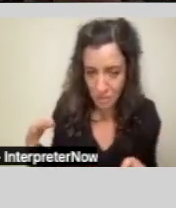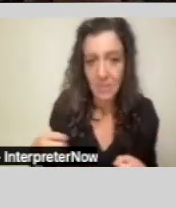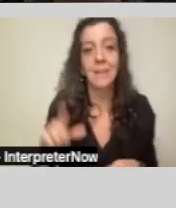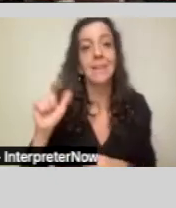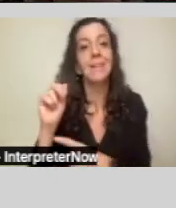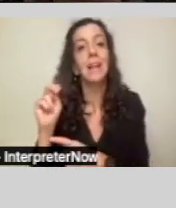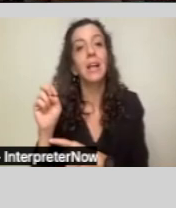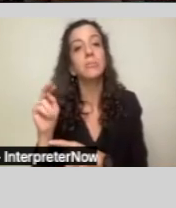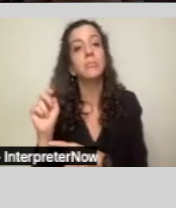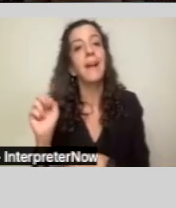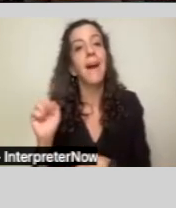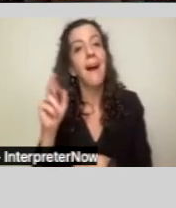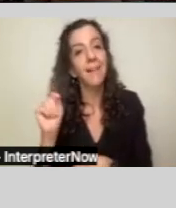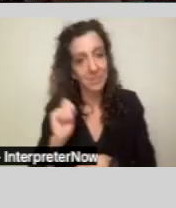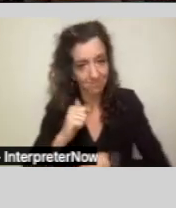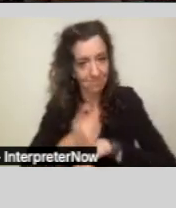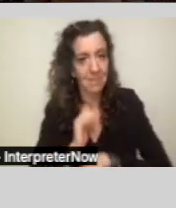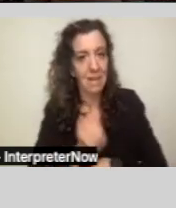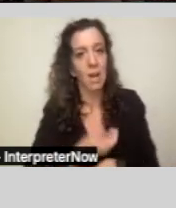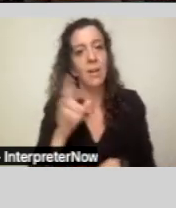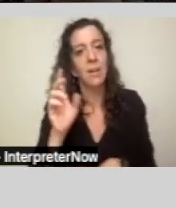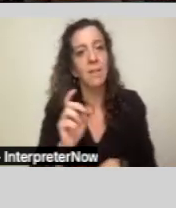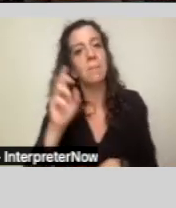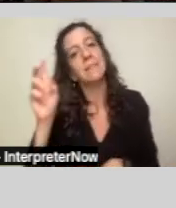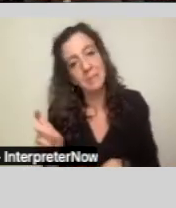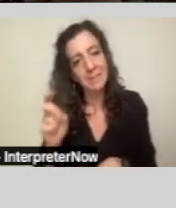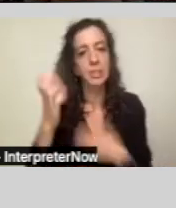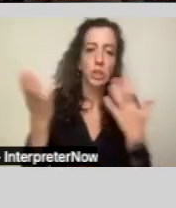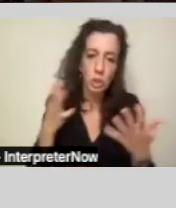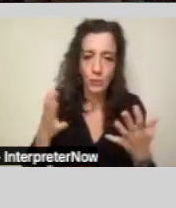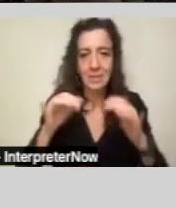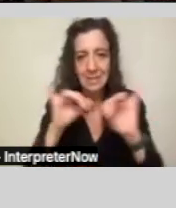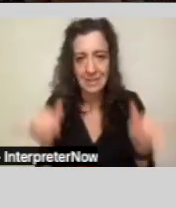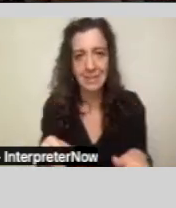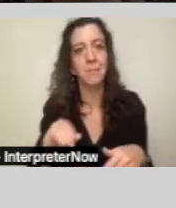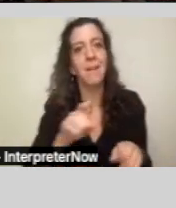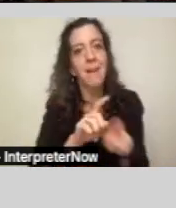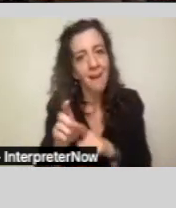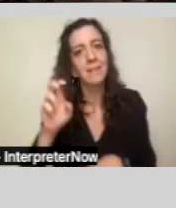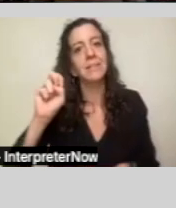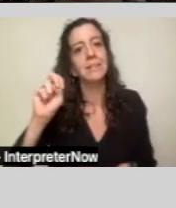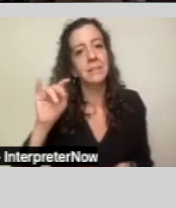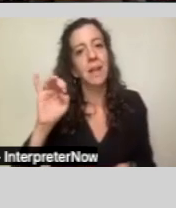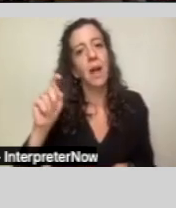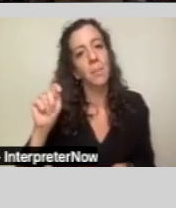our developmental Disability Services system as an entitlement to services at state expense.